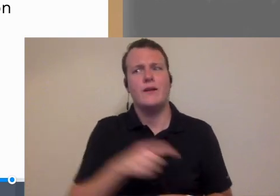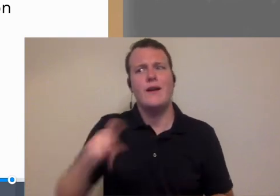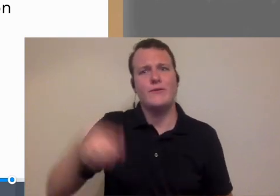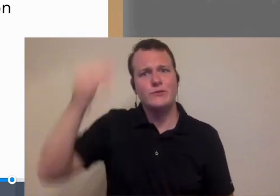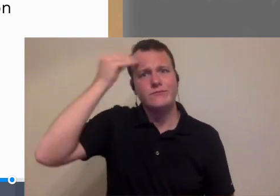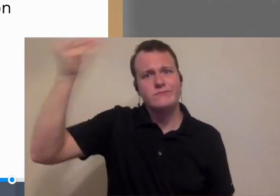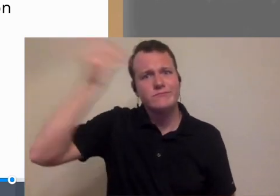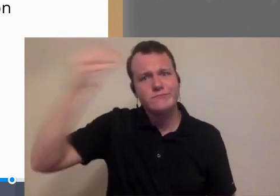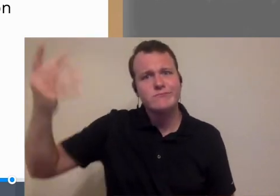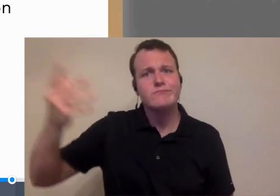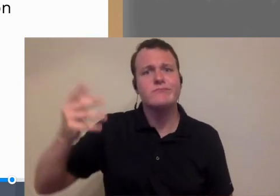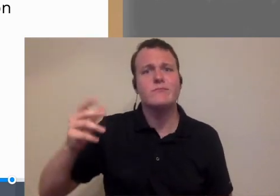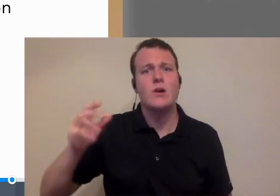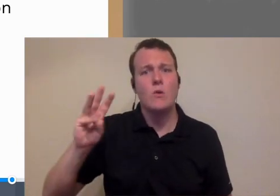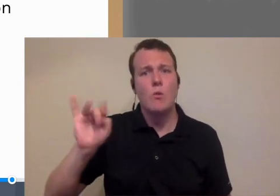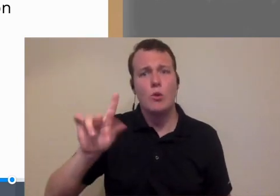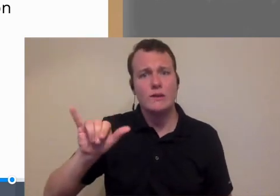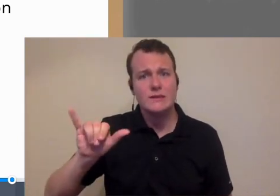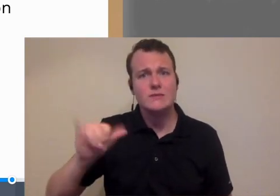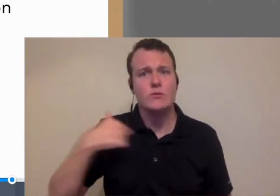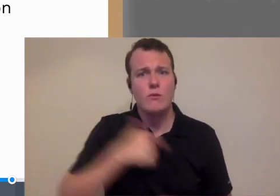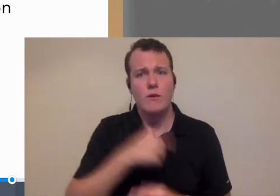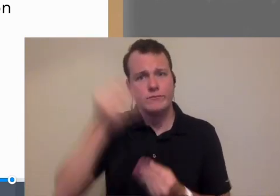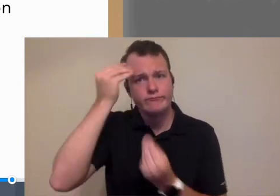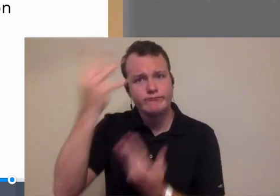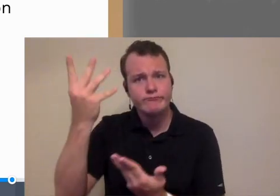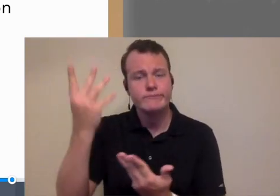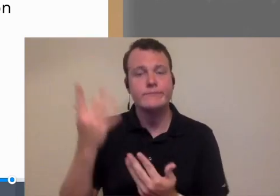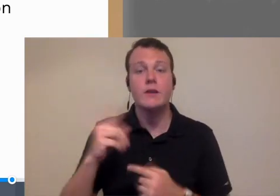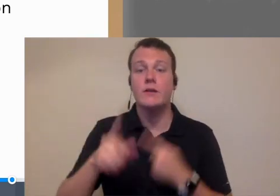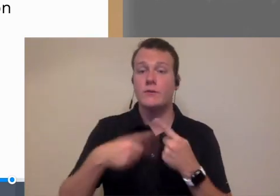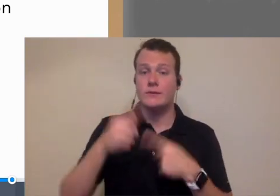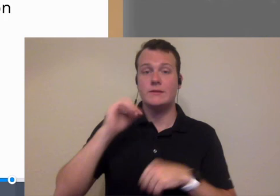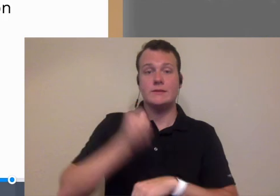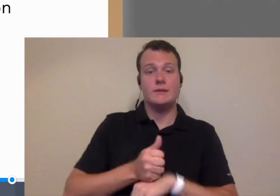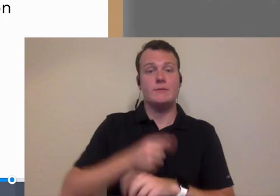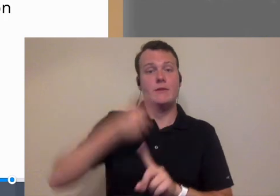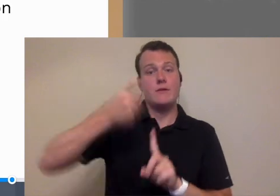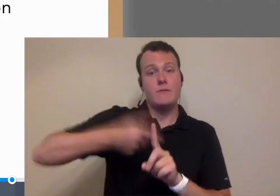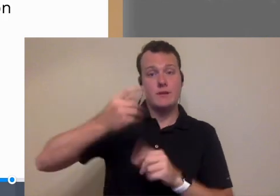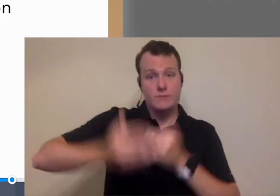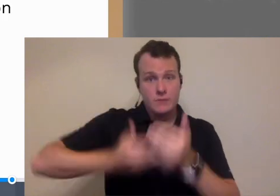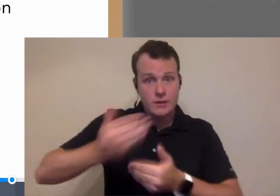to you know to get their warrant emails right we want them to know what's going on when you set that up as our is as an